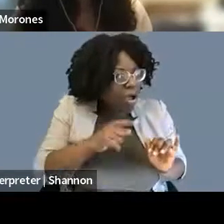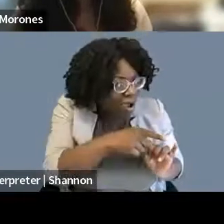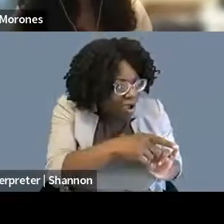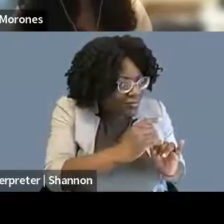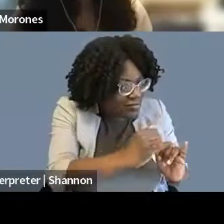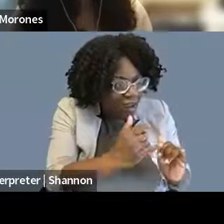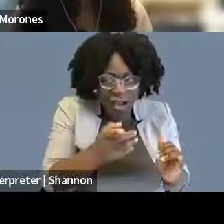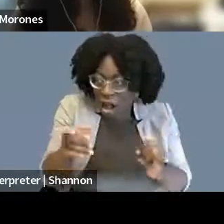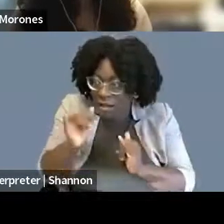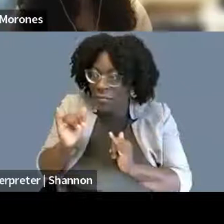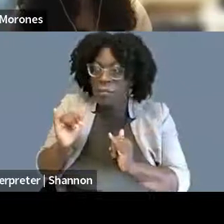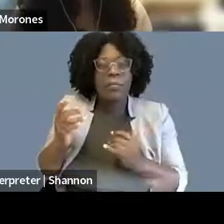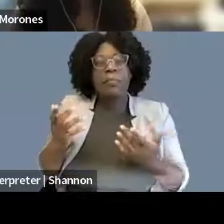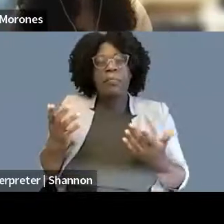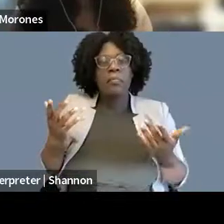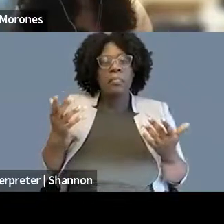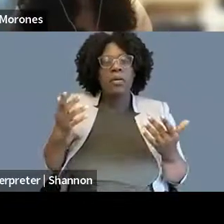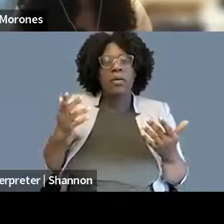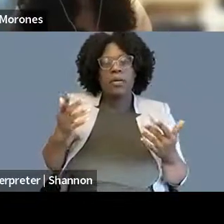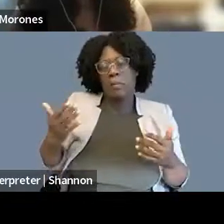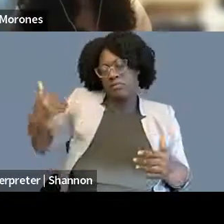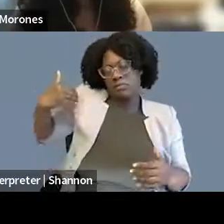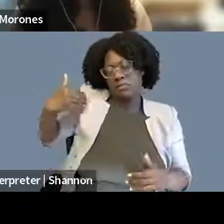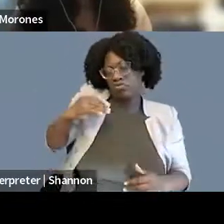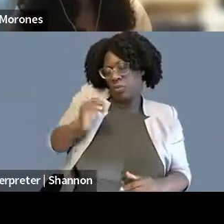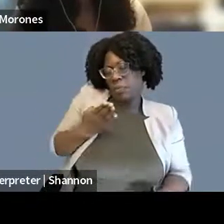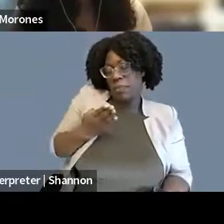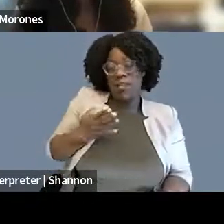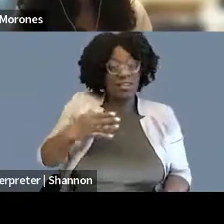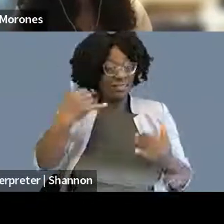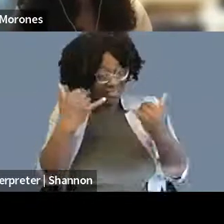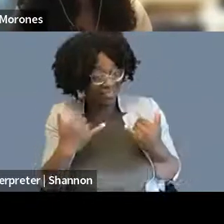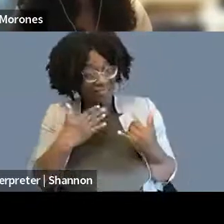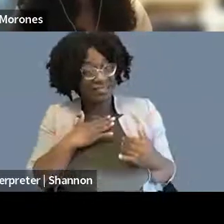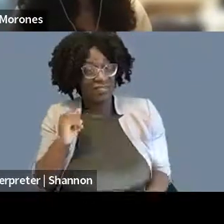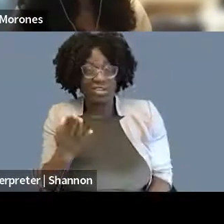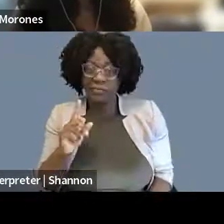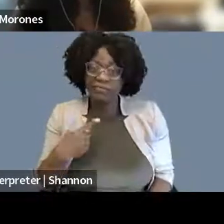and it's not the case in my current job, you know, and it's something I struggle with and it's fraught and it's exhausting.